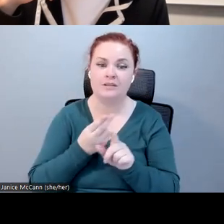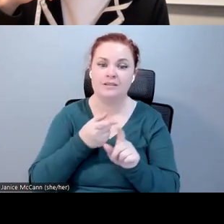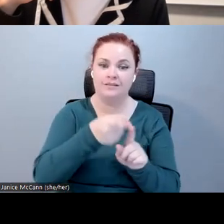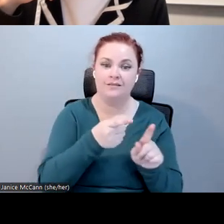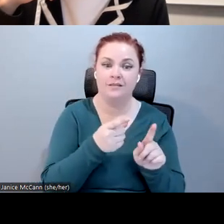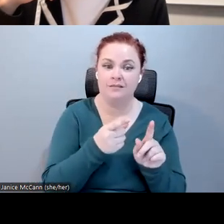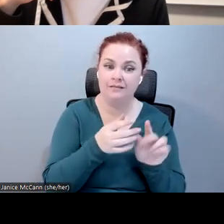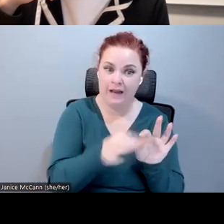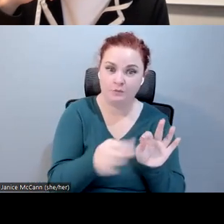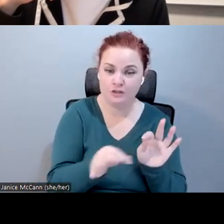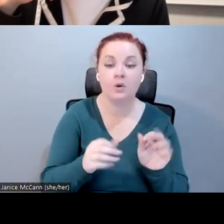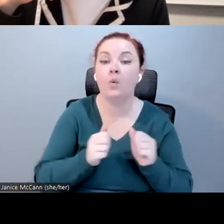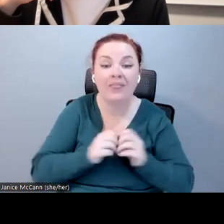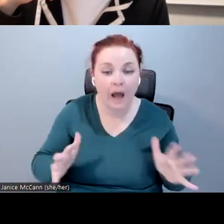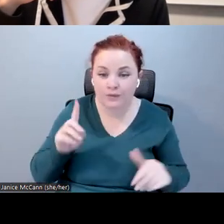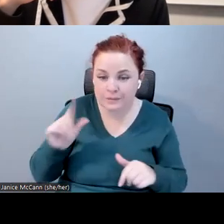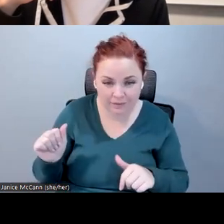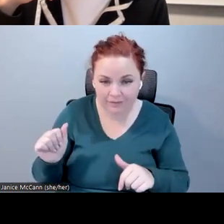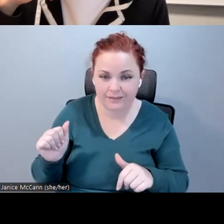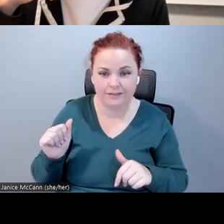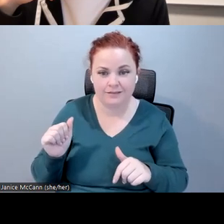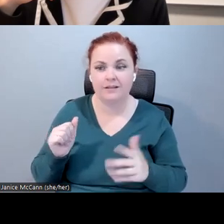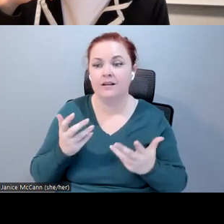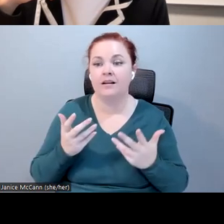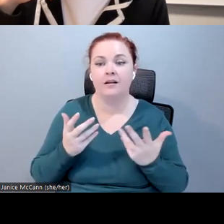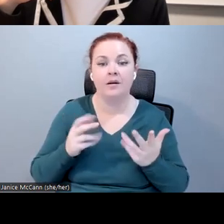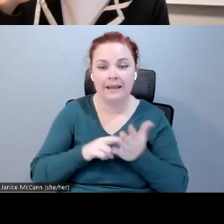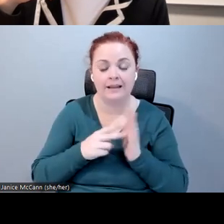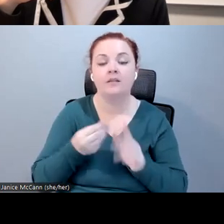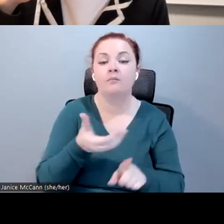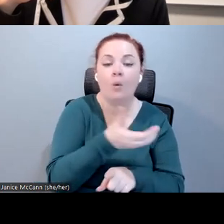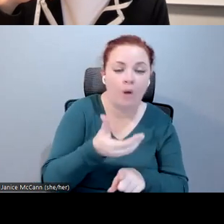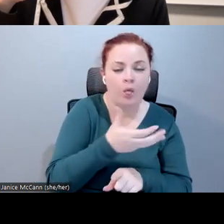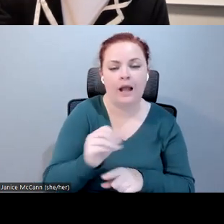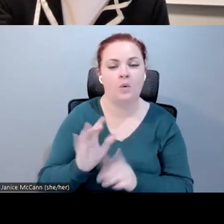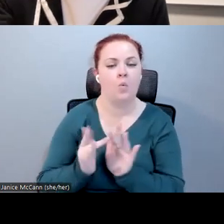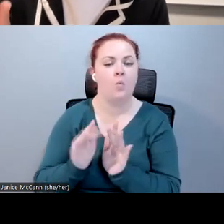closed captions in mobile and web environments. Does this